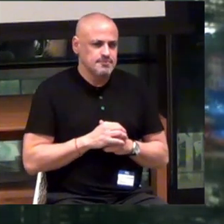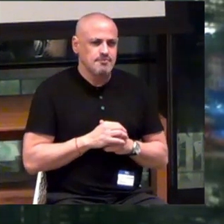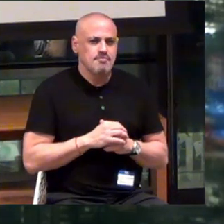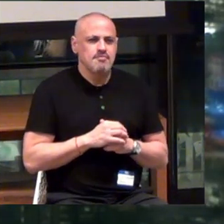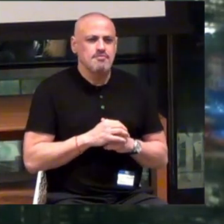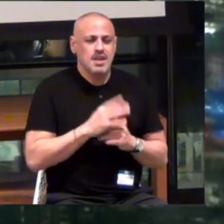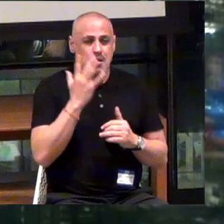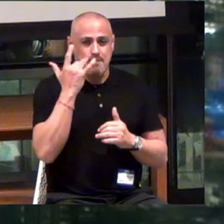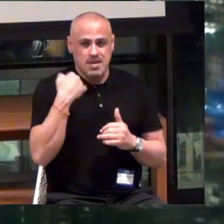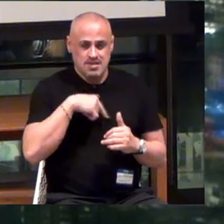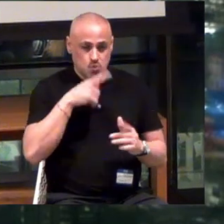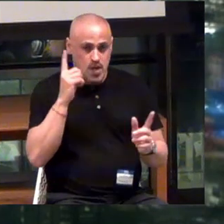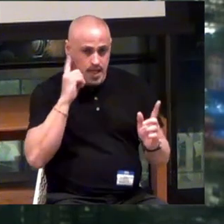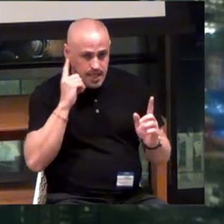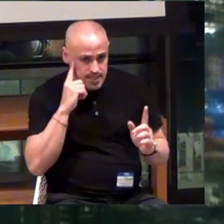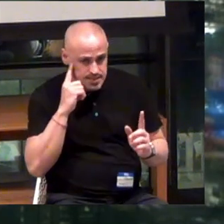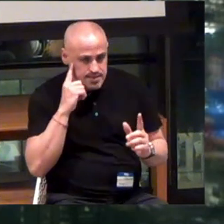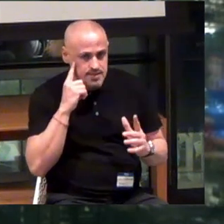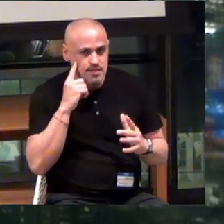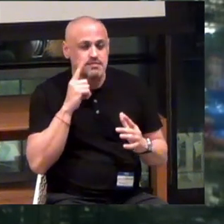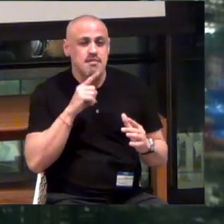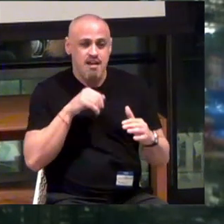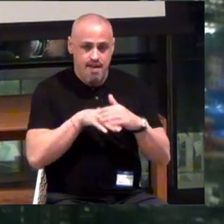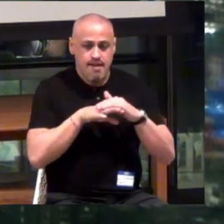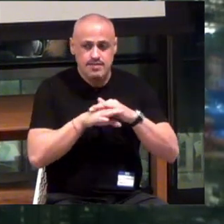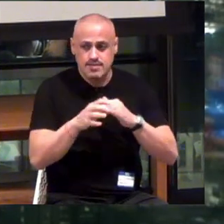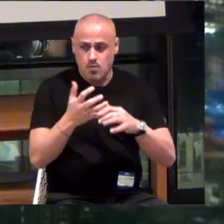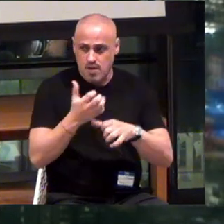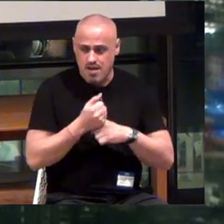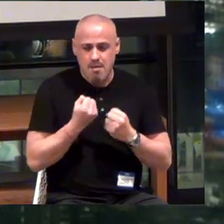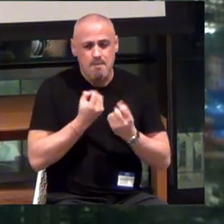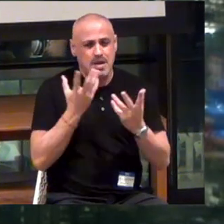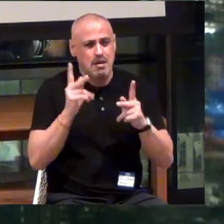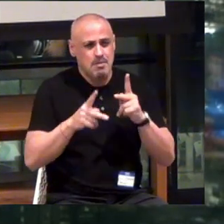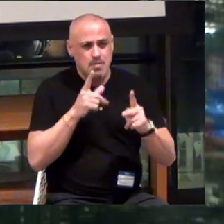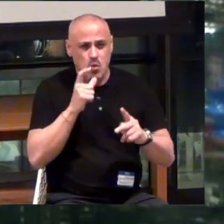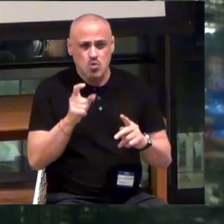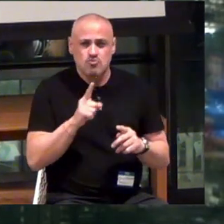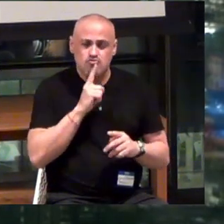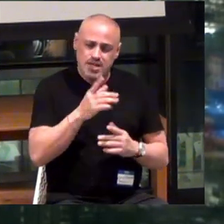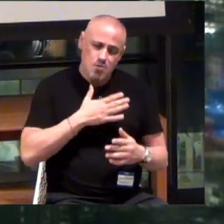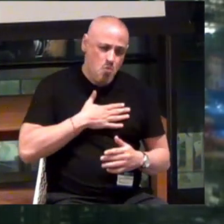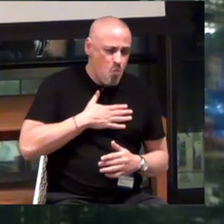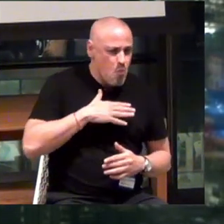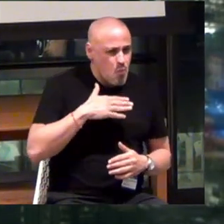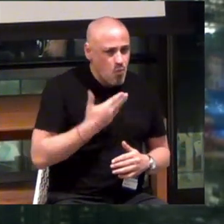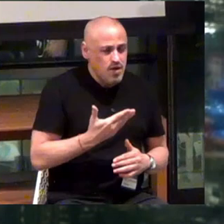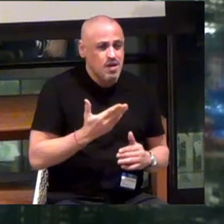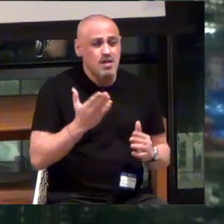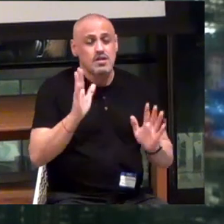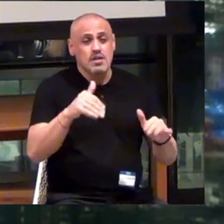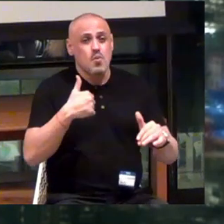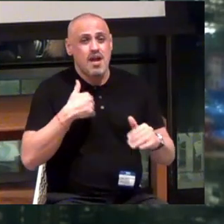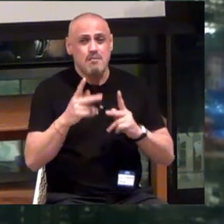And because we listened, we got access to so many people who were just really willing to... We had people testing in Alaska.